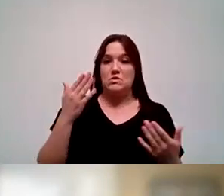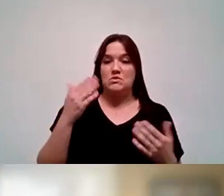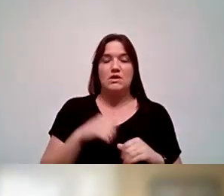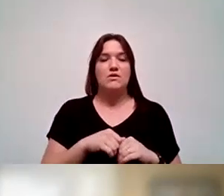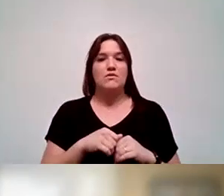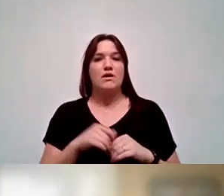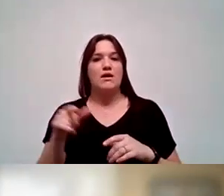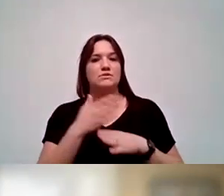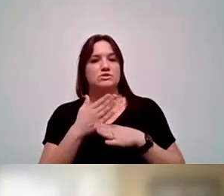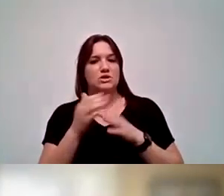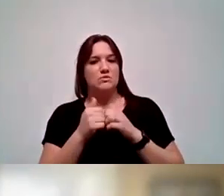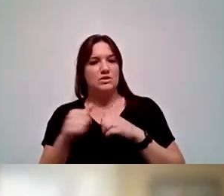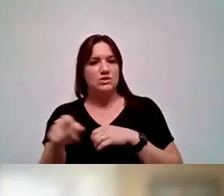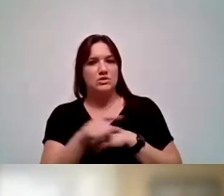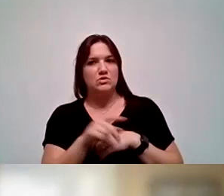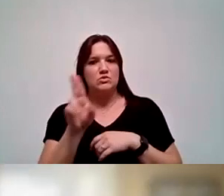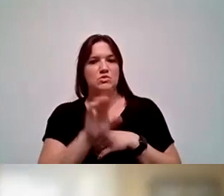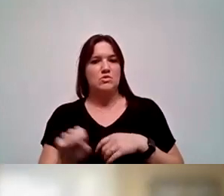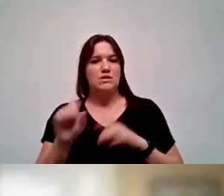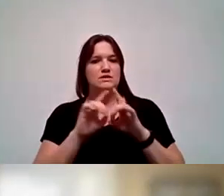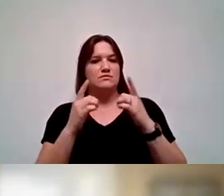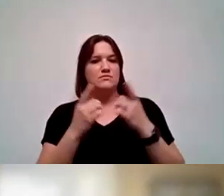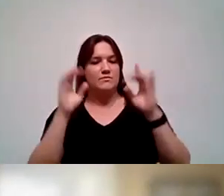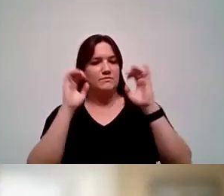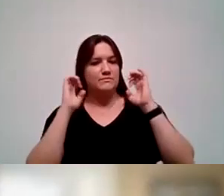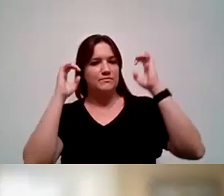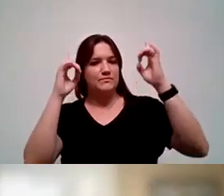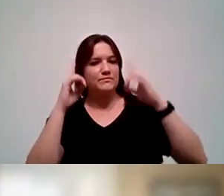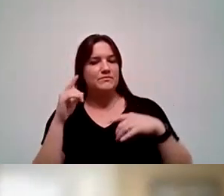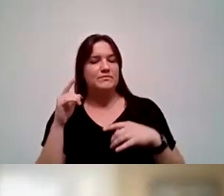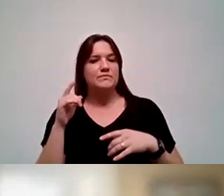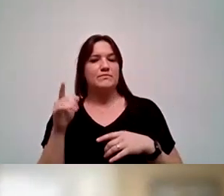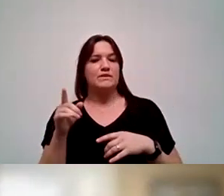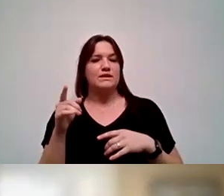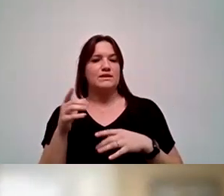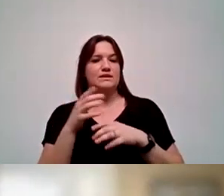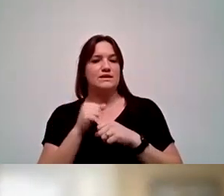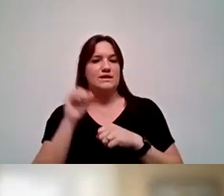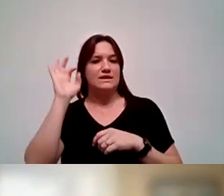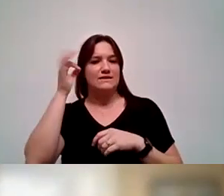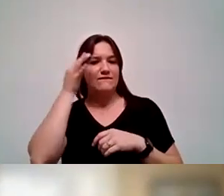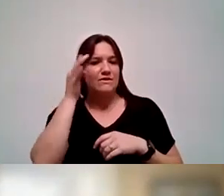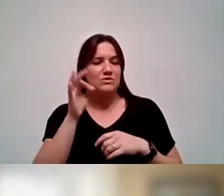Let me share with you the U.S. Department of Education. The to get the federal definition, you have to have your